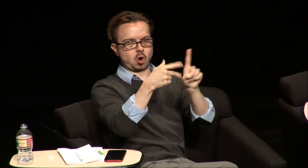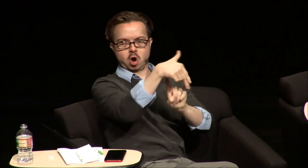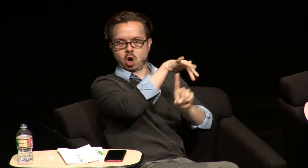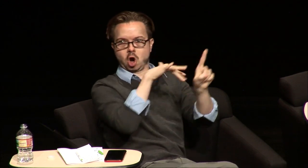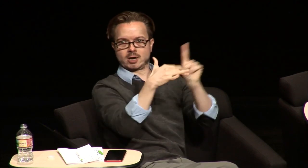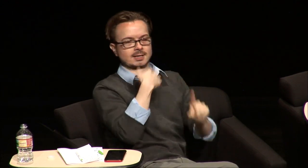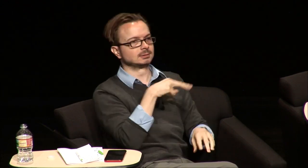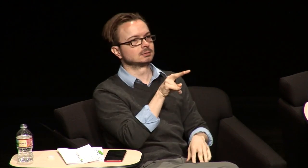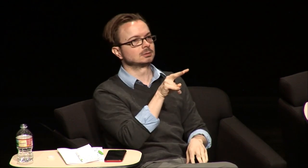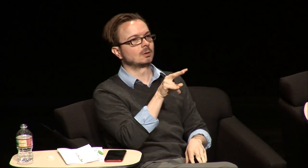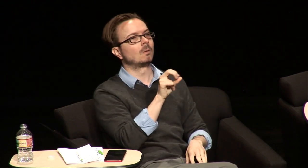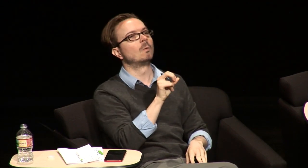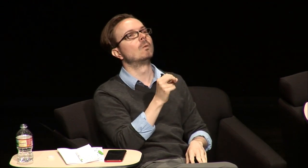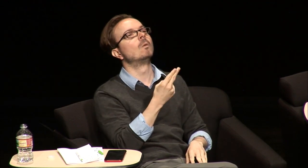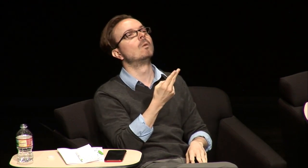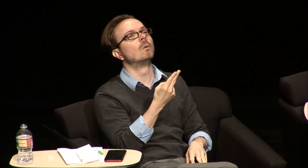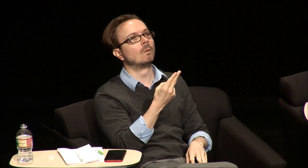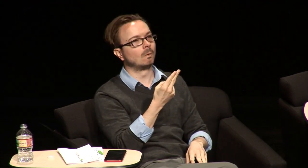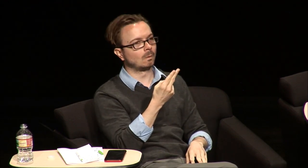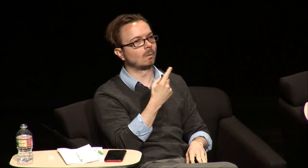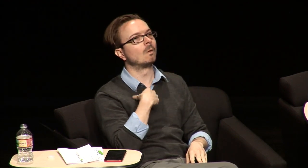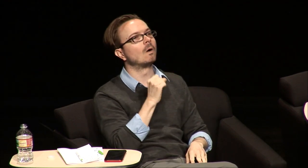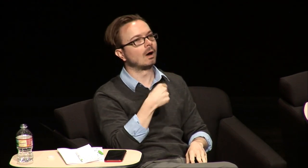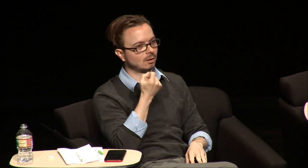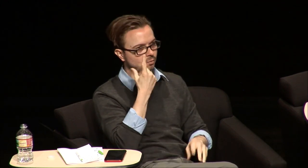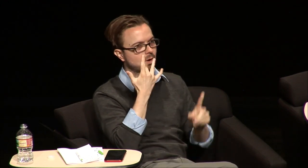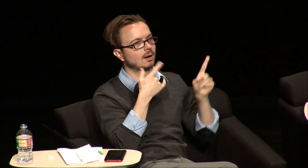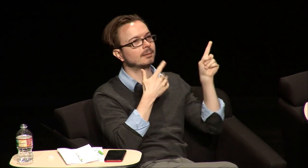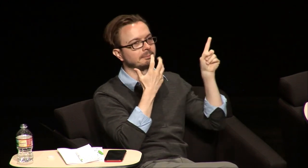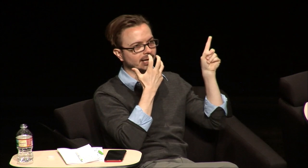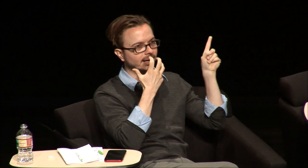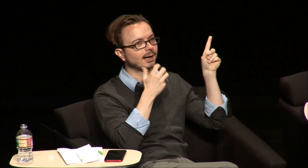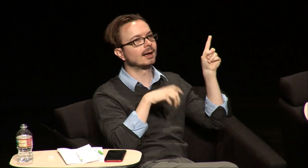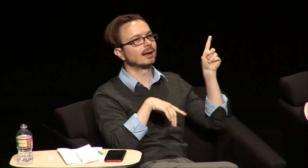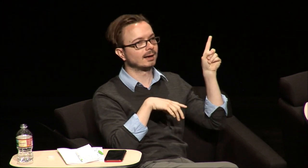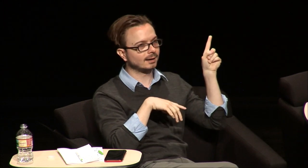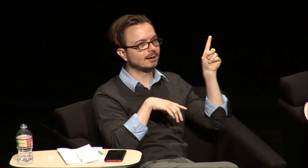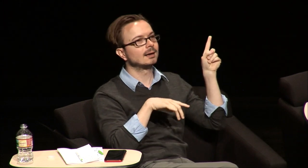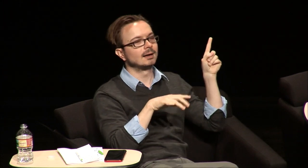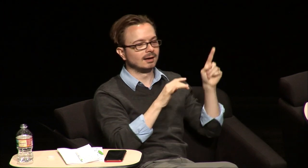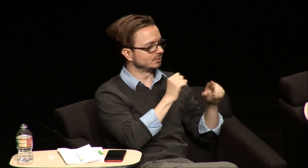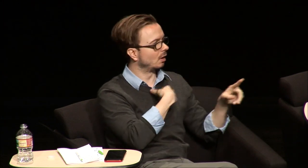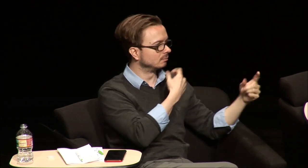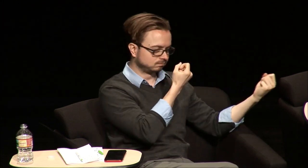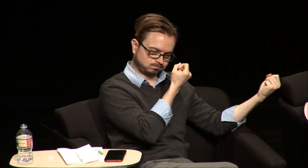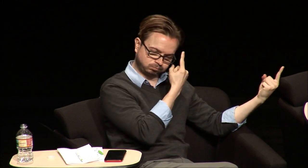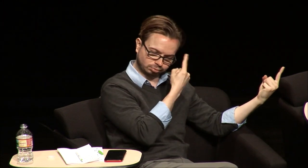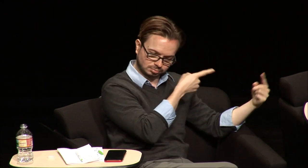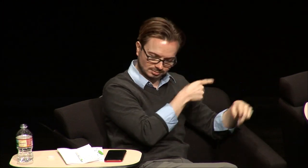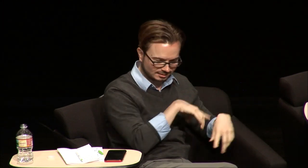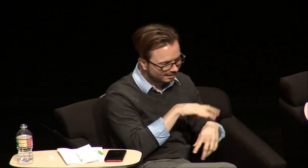and I figured out via context oh that was bad oh I see why she was mad now so